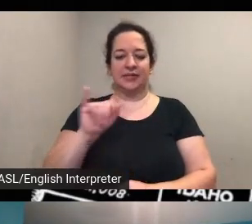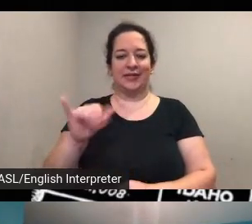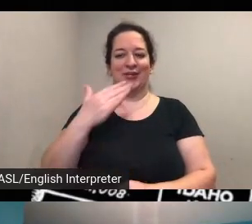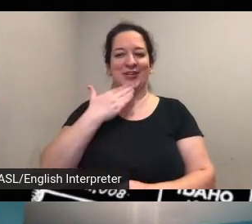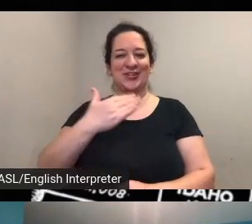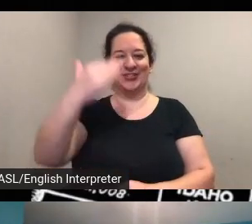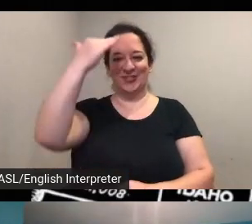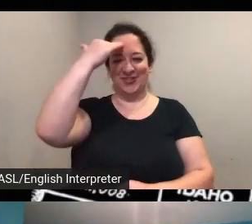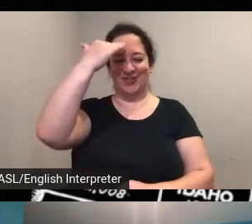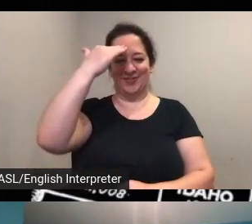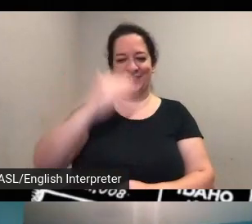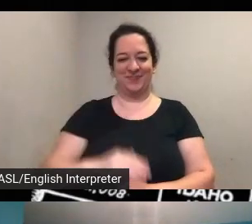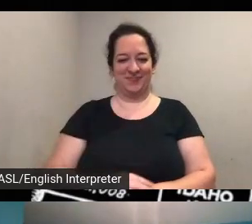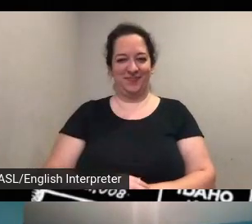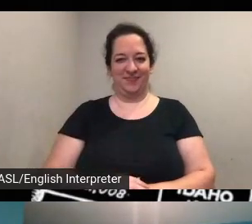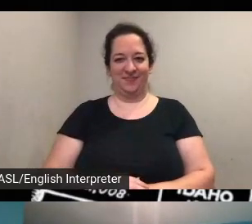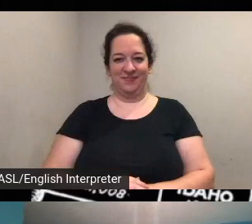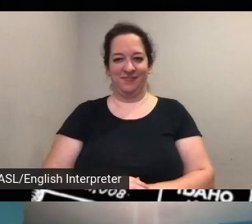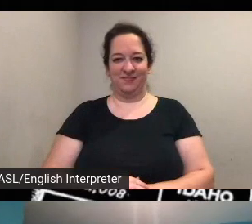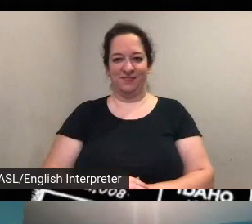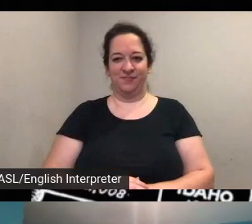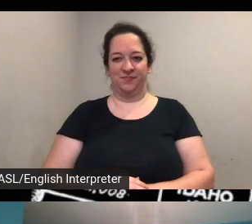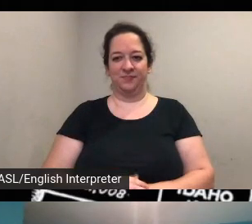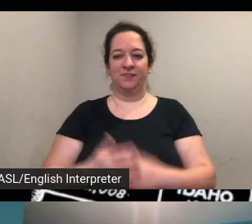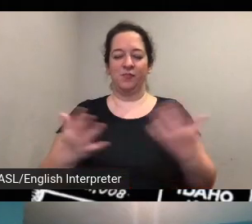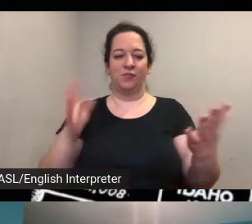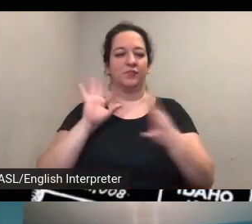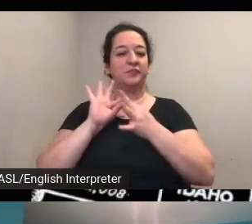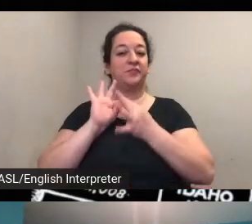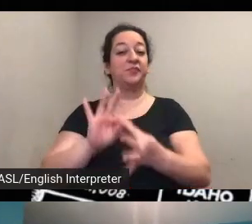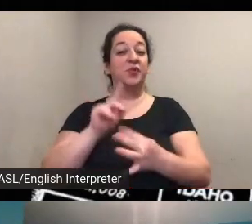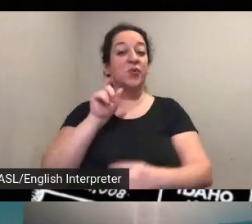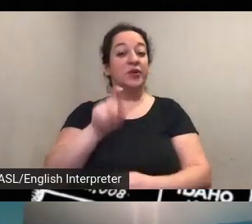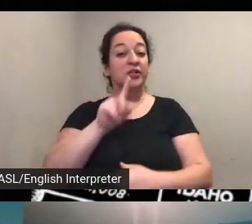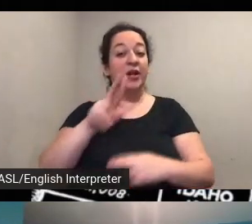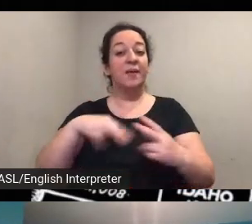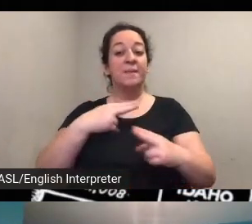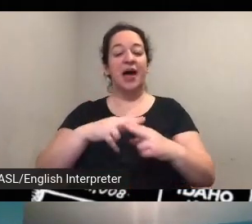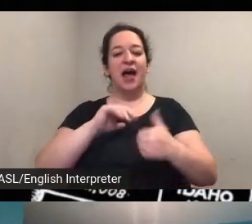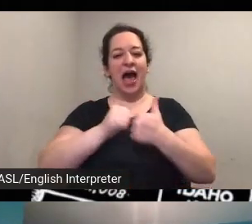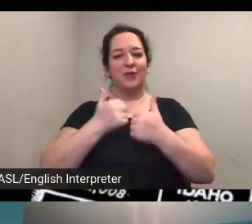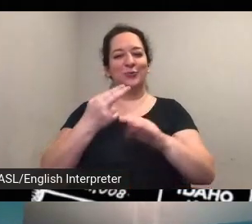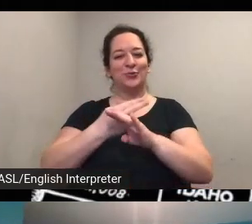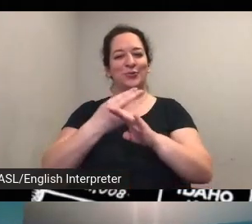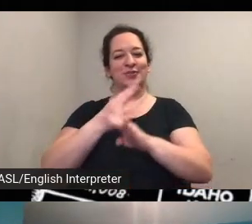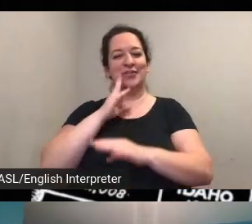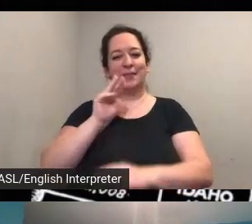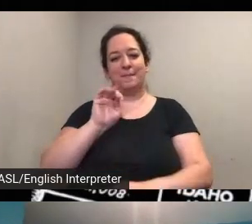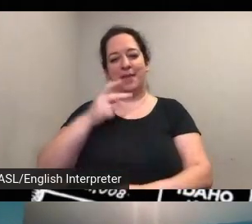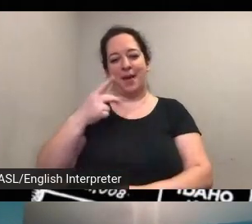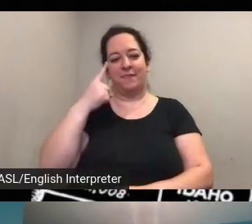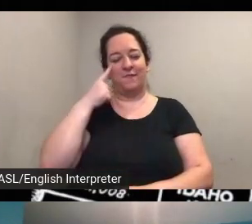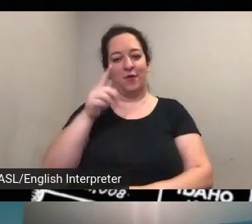and then there was another kind of a related question about how to use the map from mary um is there a basic search feature to